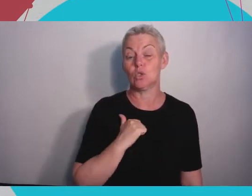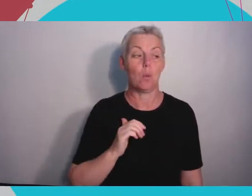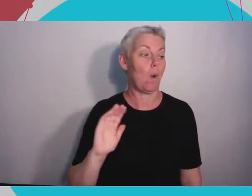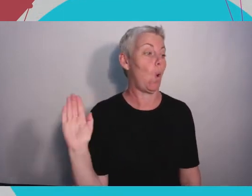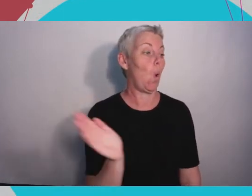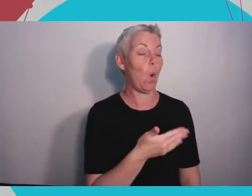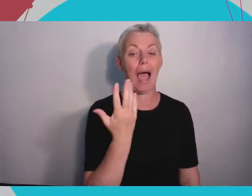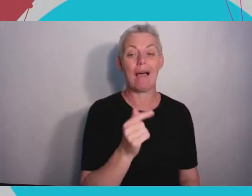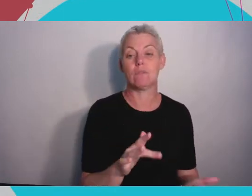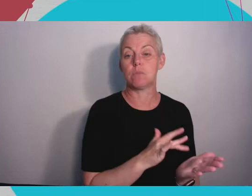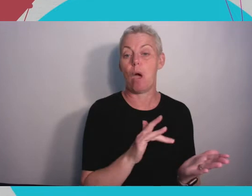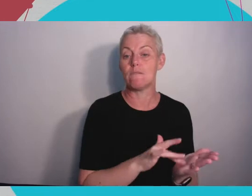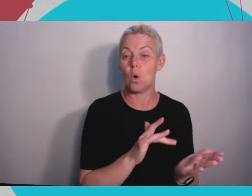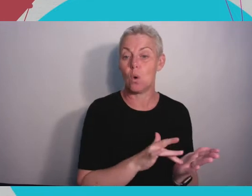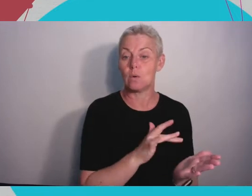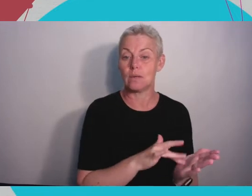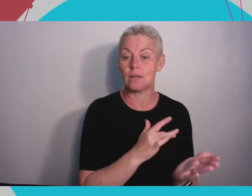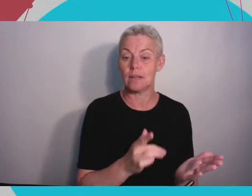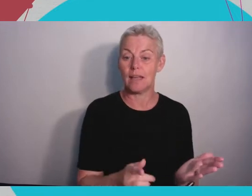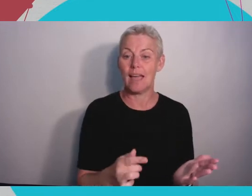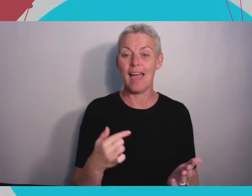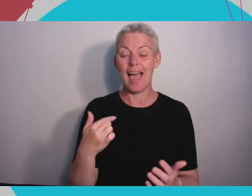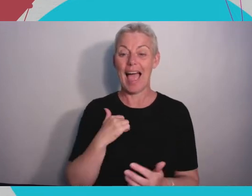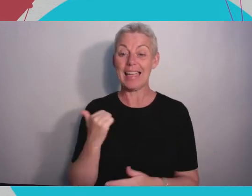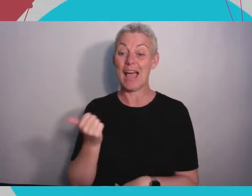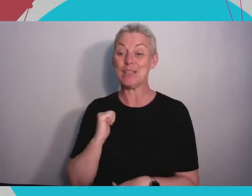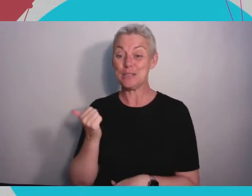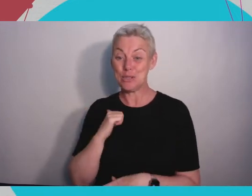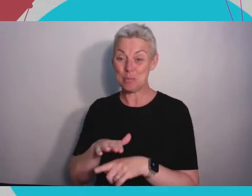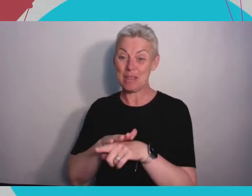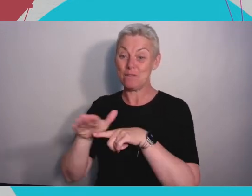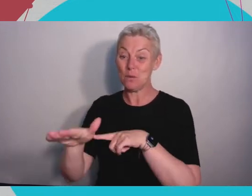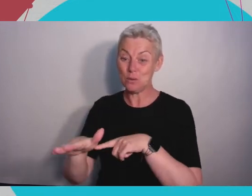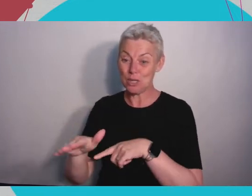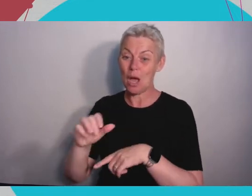of augmented vision through glasses contact lenses however it happens you'll be able to